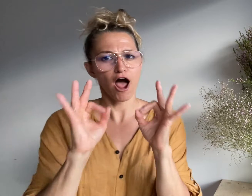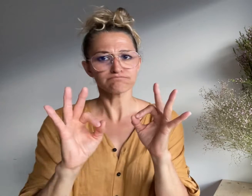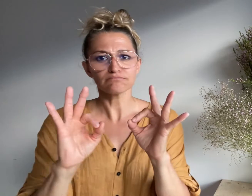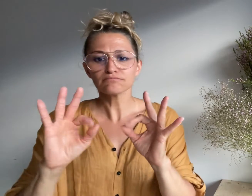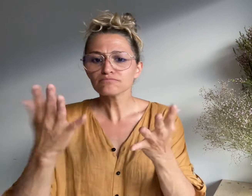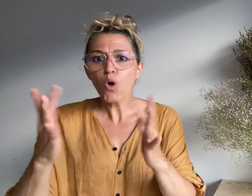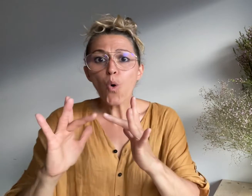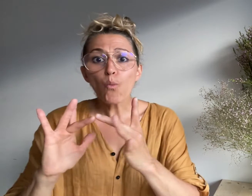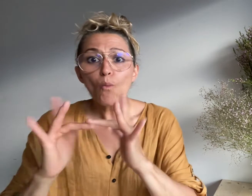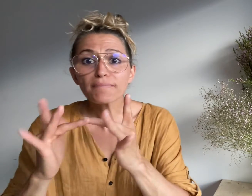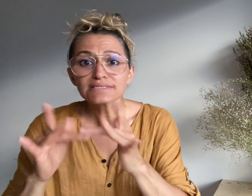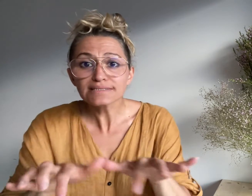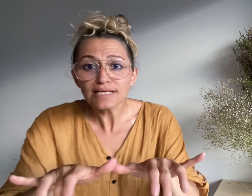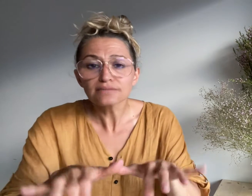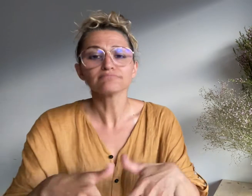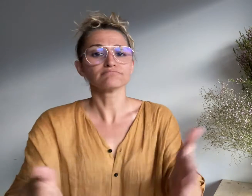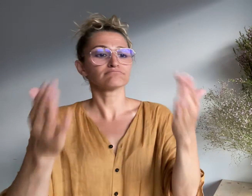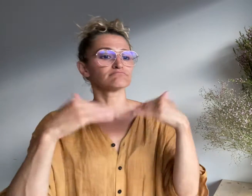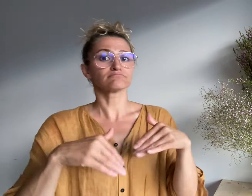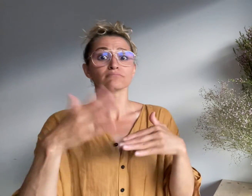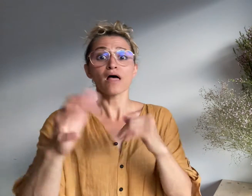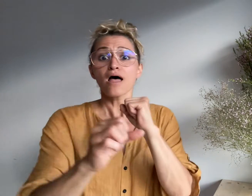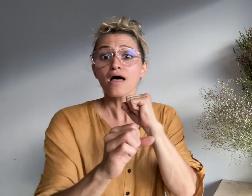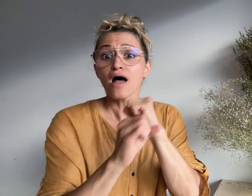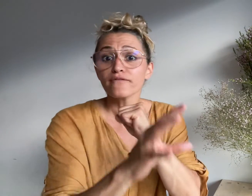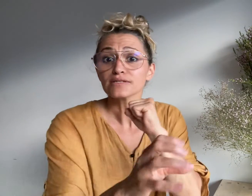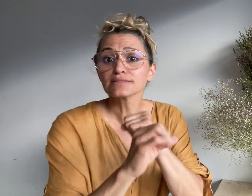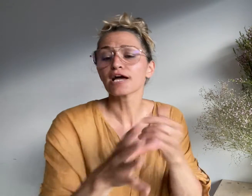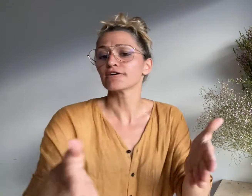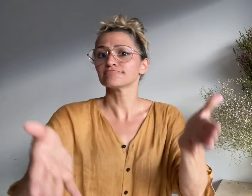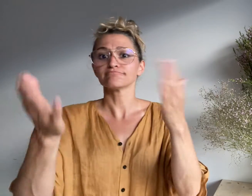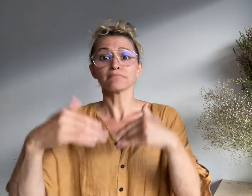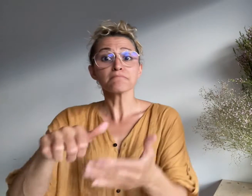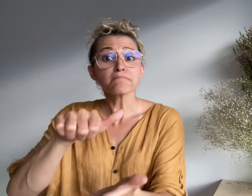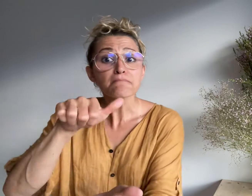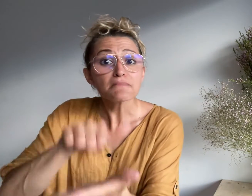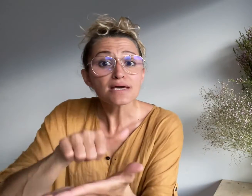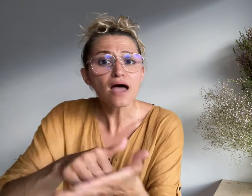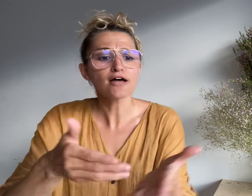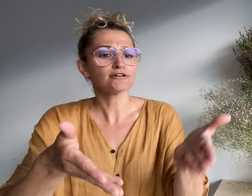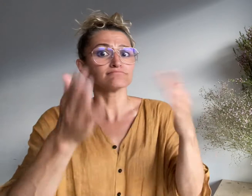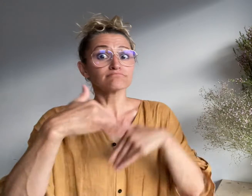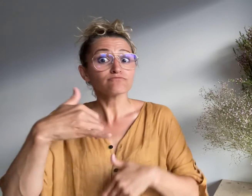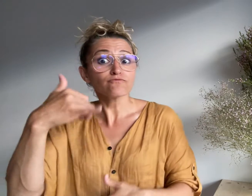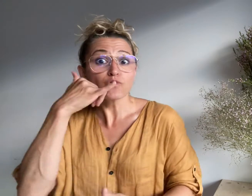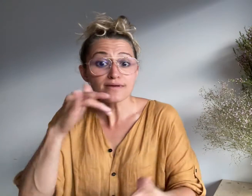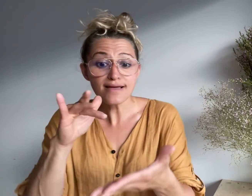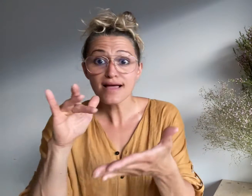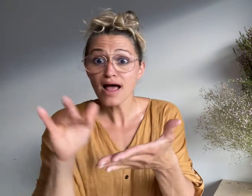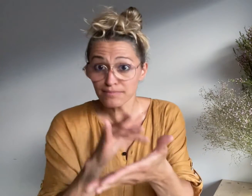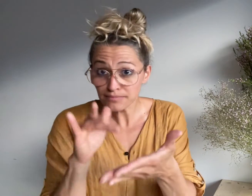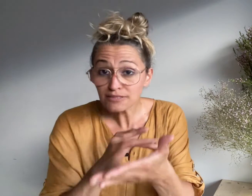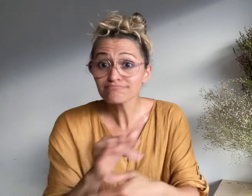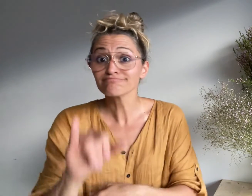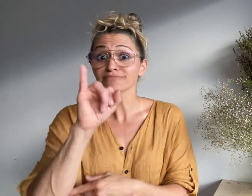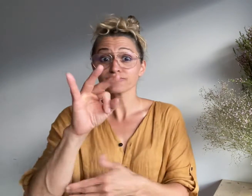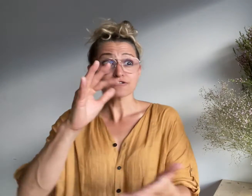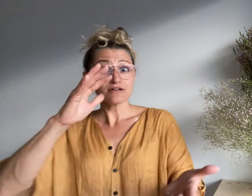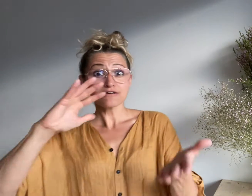excellence, such as websites, advertising, media, and